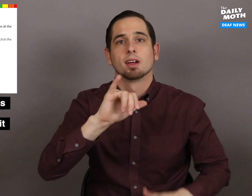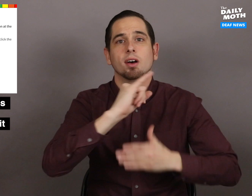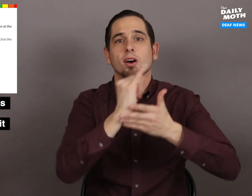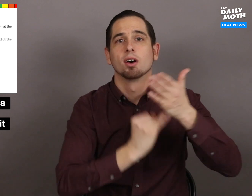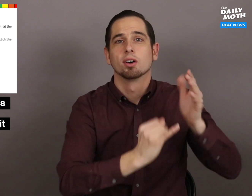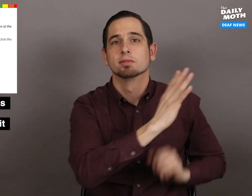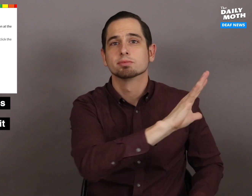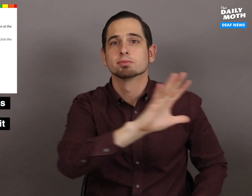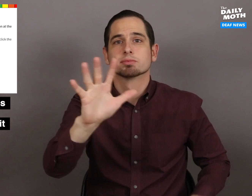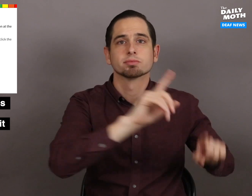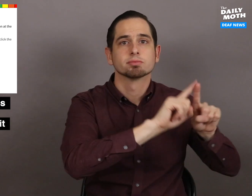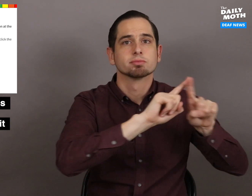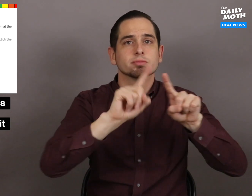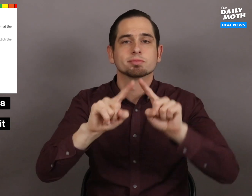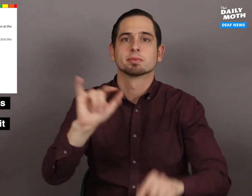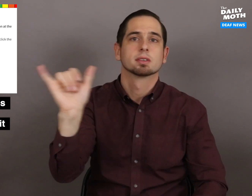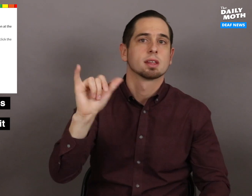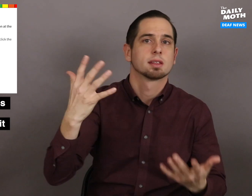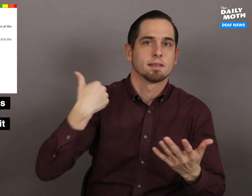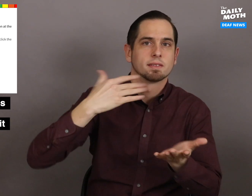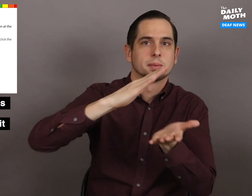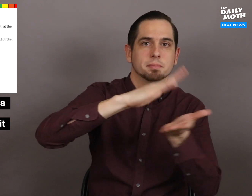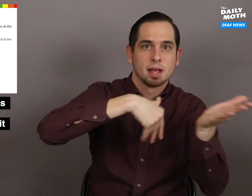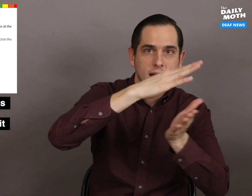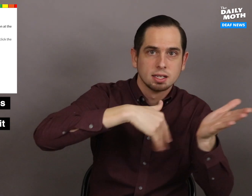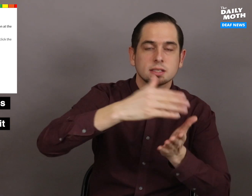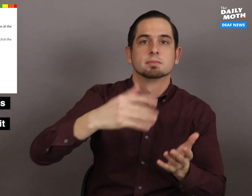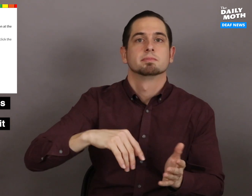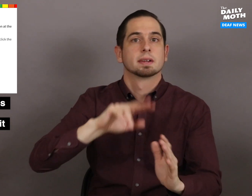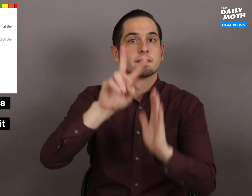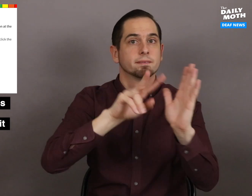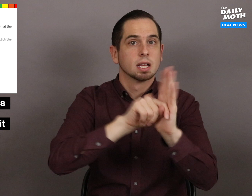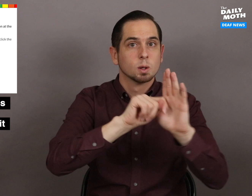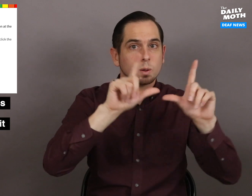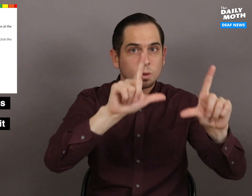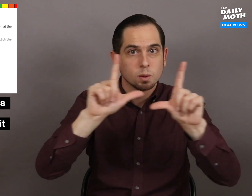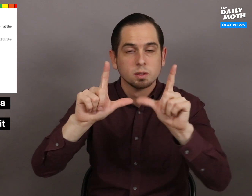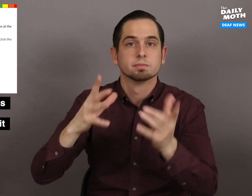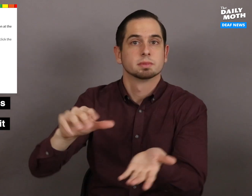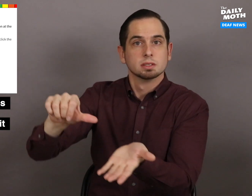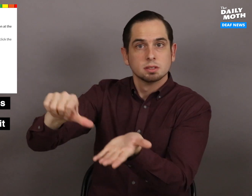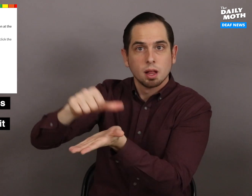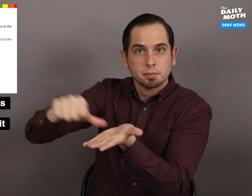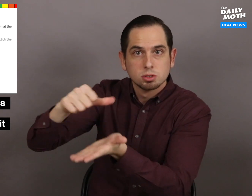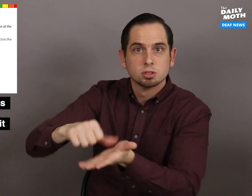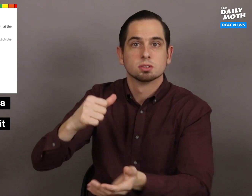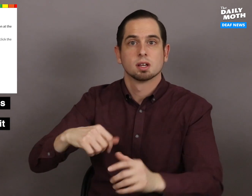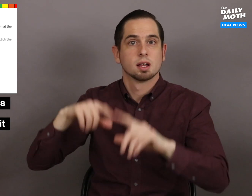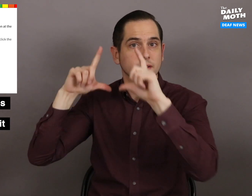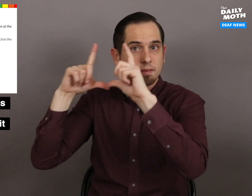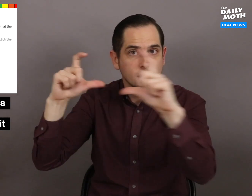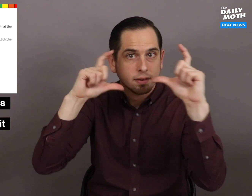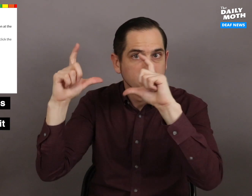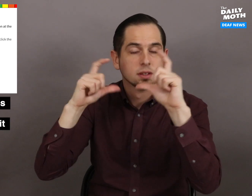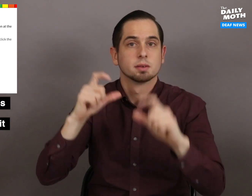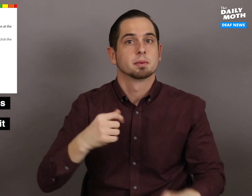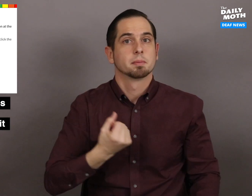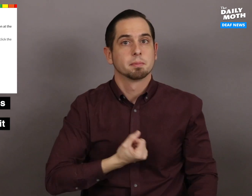The artwork includes paintings, videos, sculpture, photography,